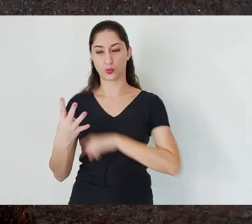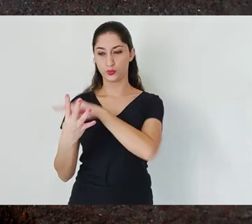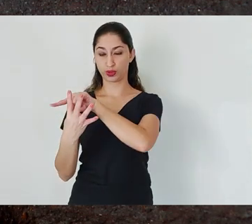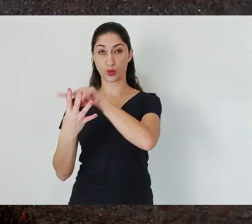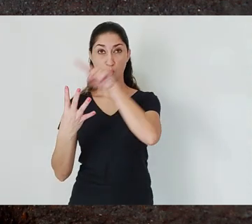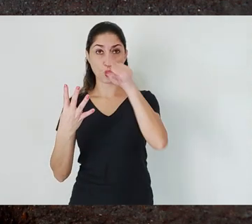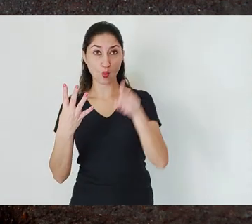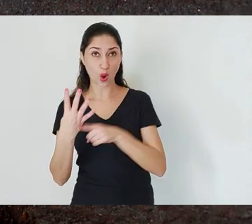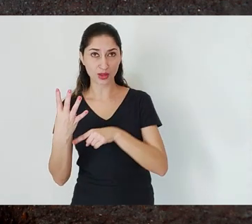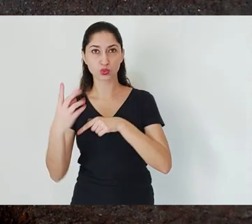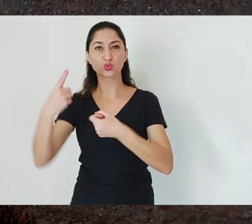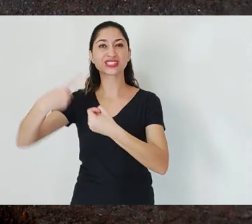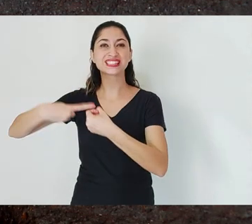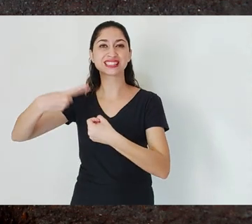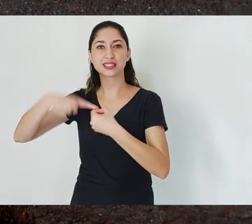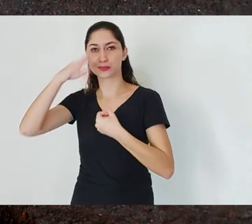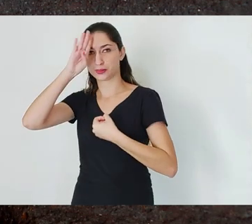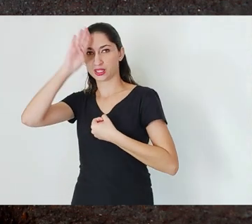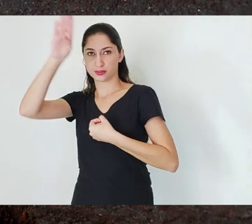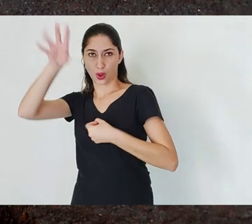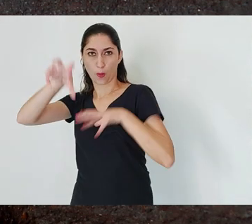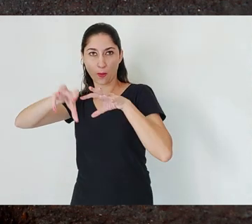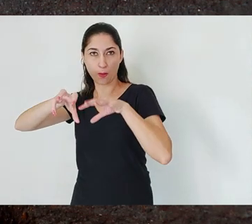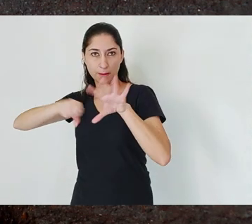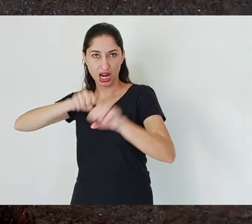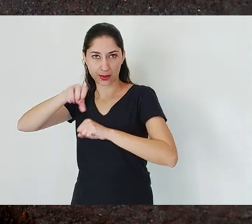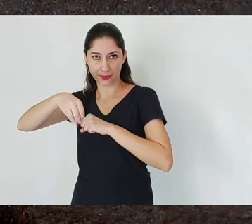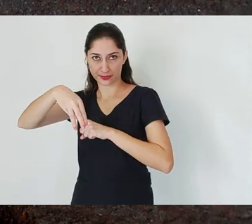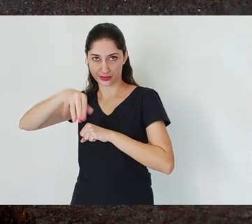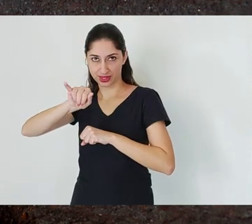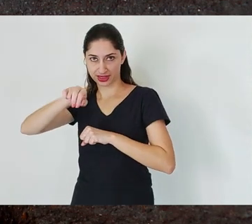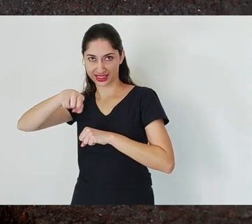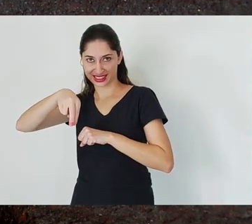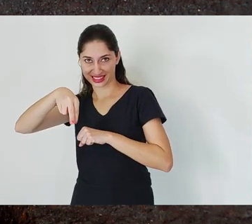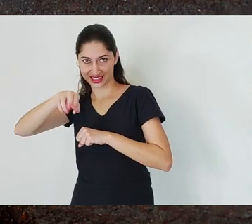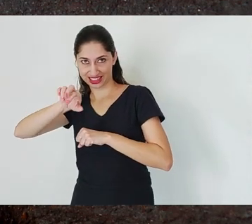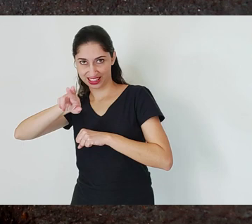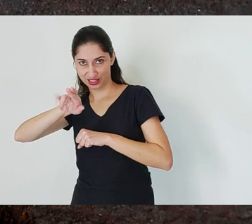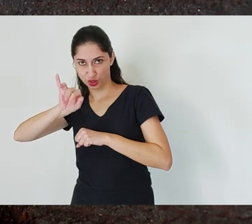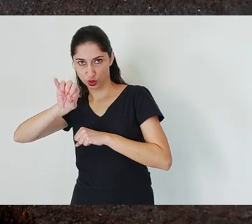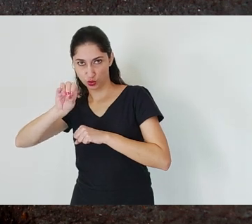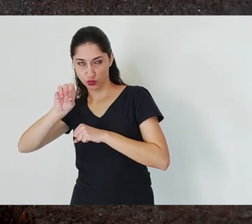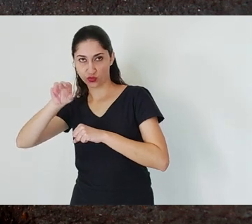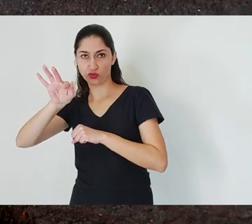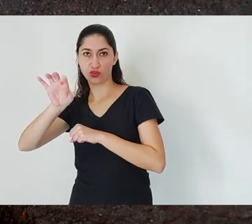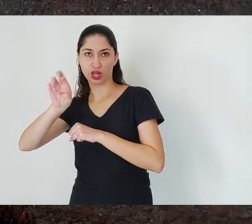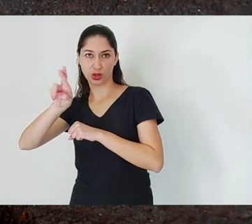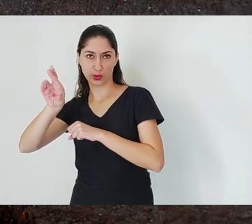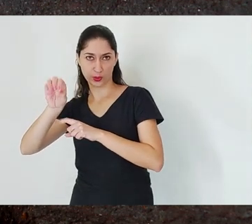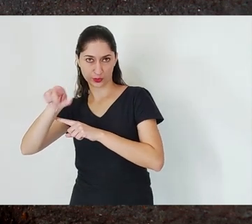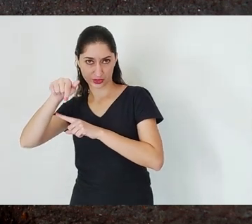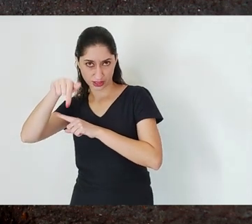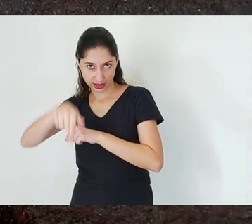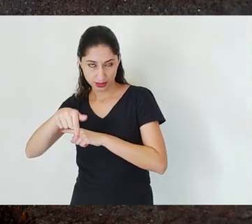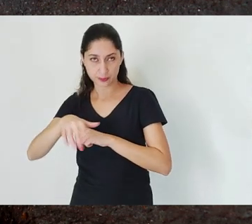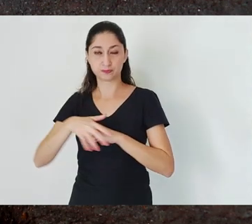right next to Serra do Curral, at the north boundary of the iron quadrangle and -- this is more specific